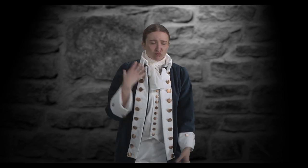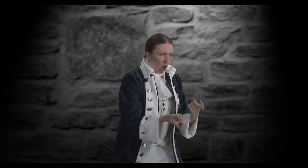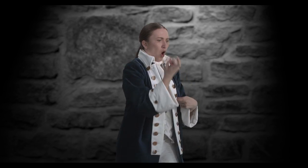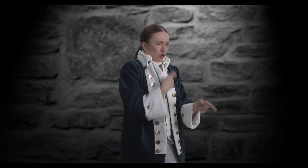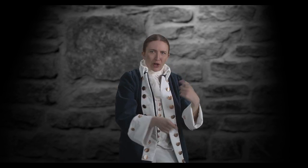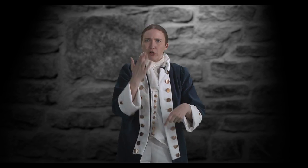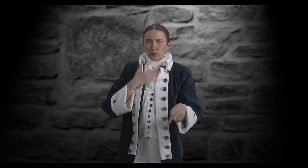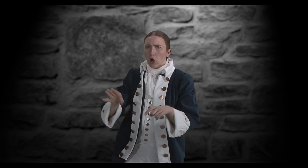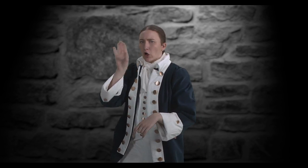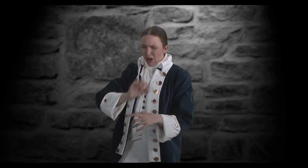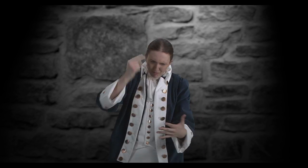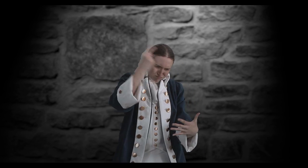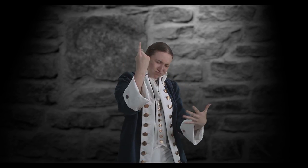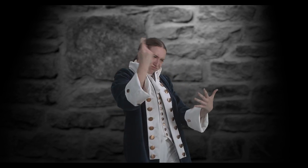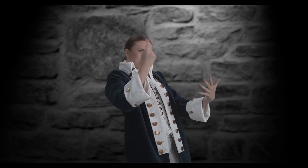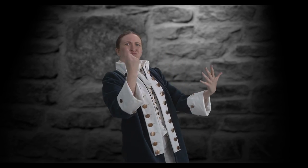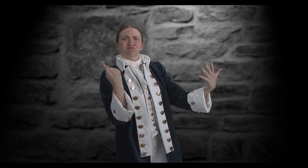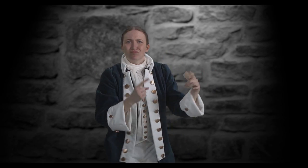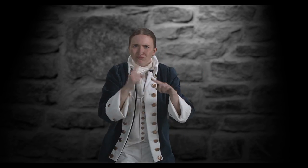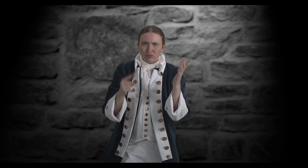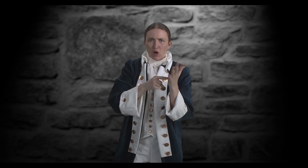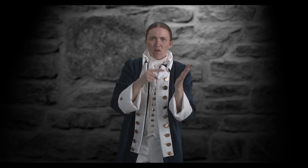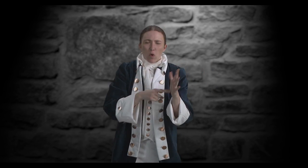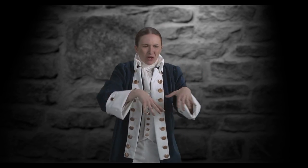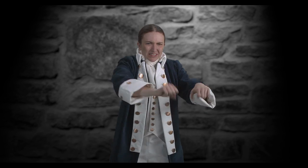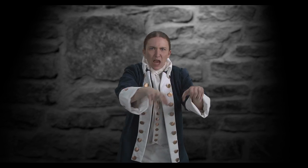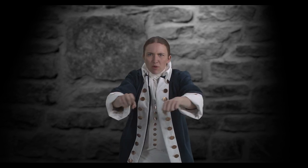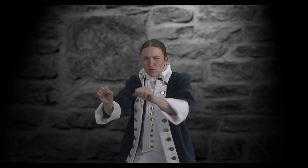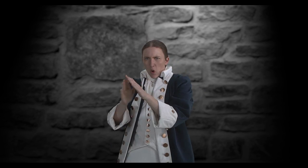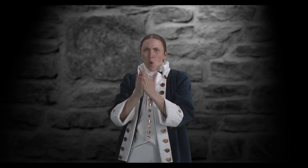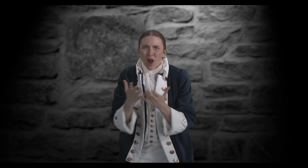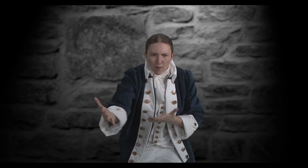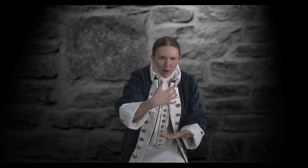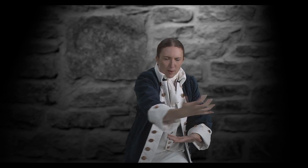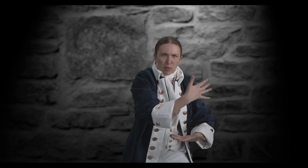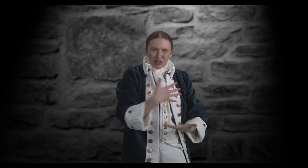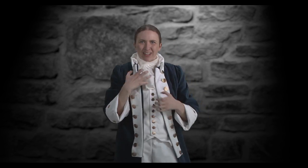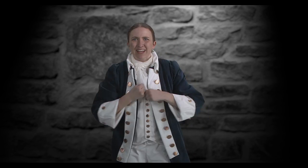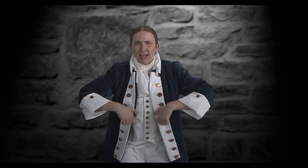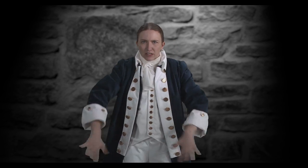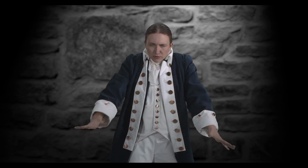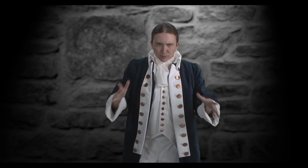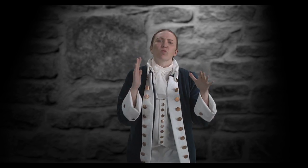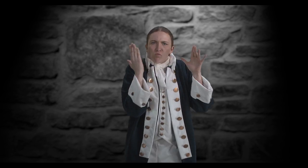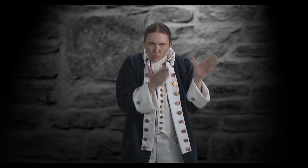landlord Trading sugar cane and rum and all the things he can't afford Scanning for every book he can get his hands